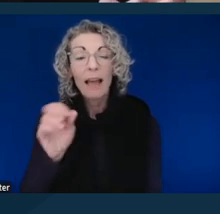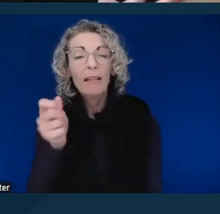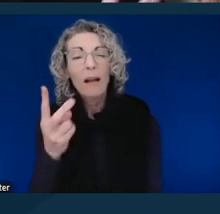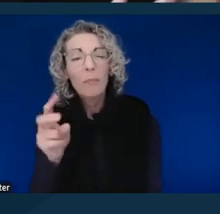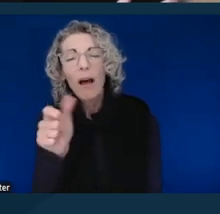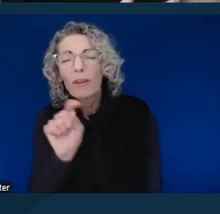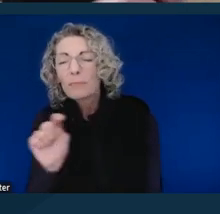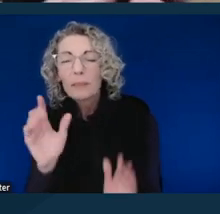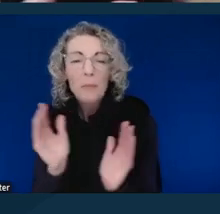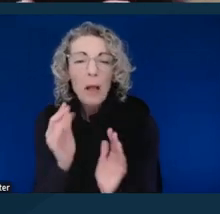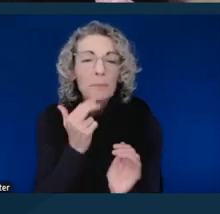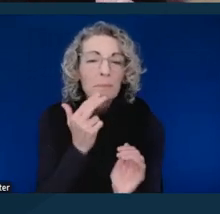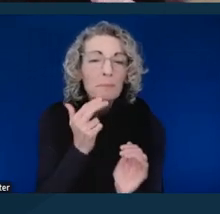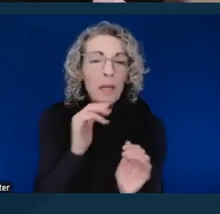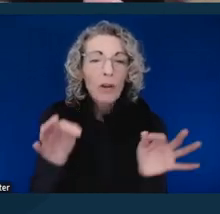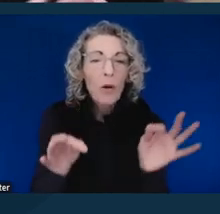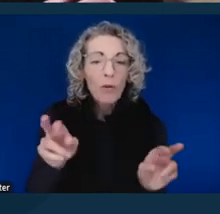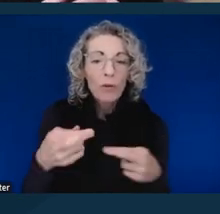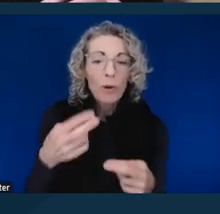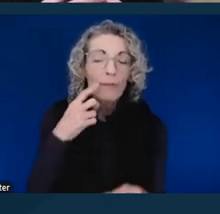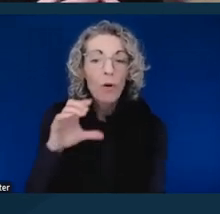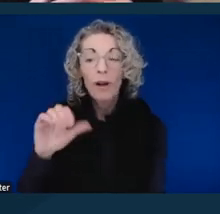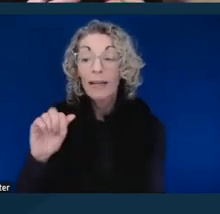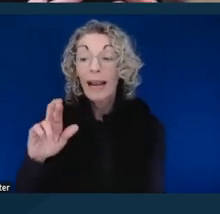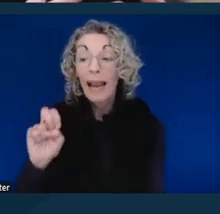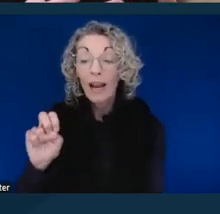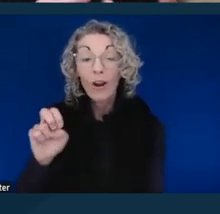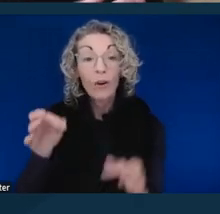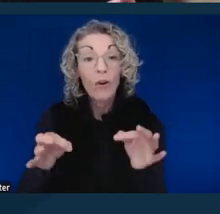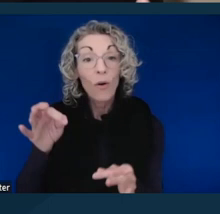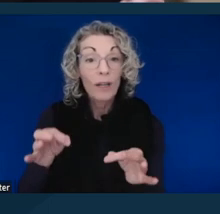like for the care courts or I think there's a drug court